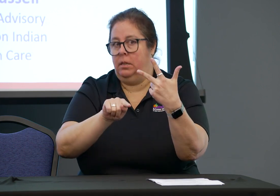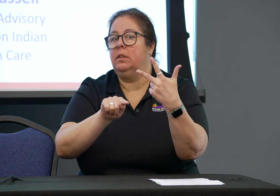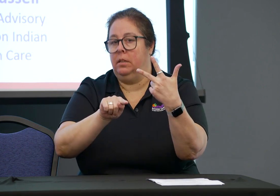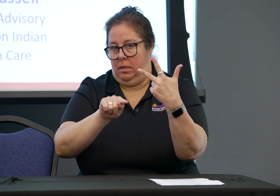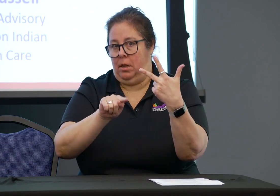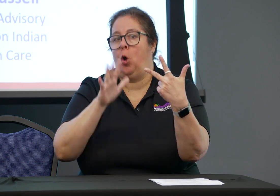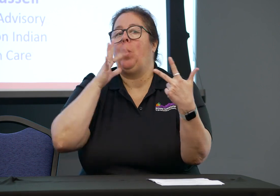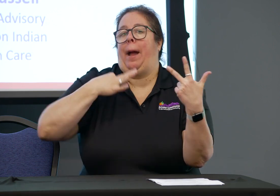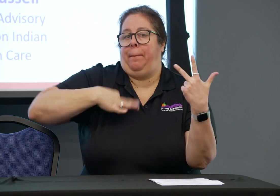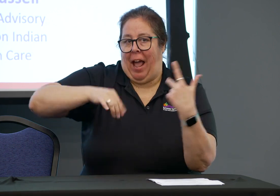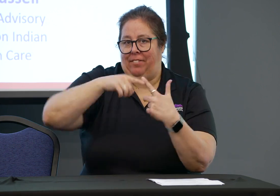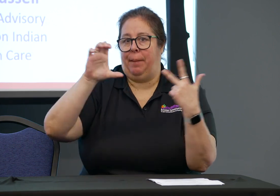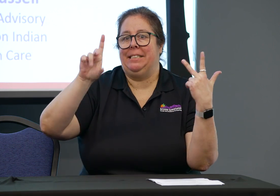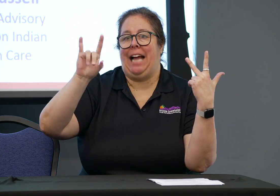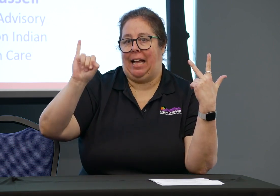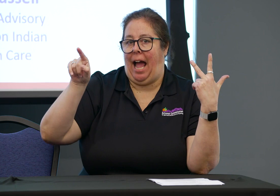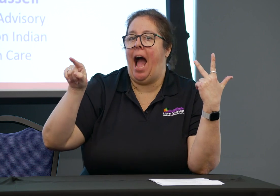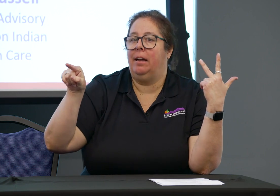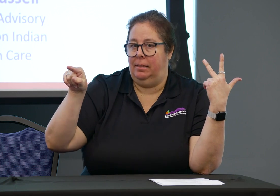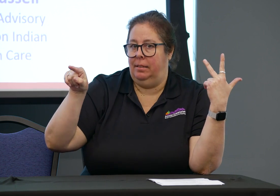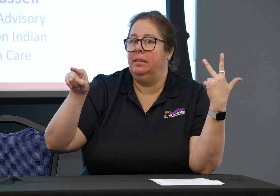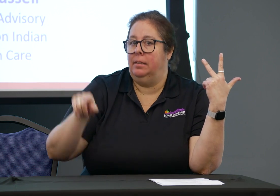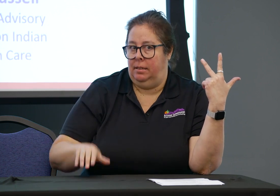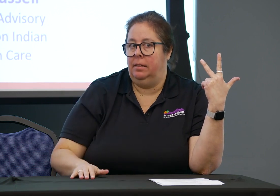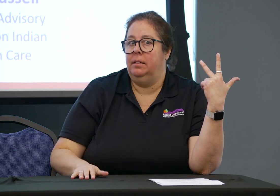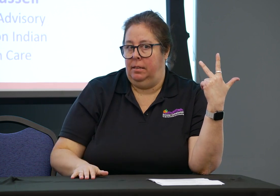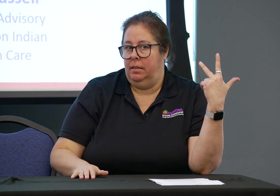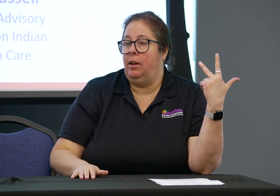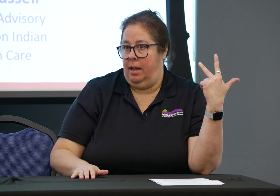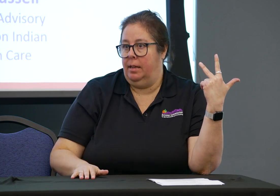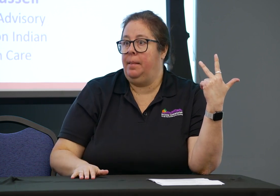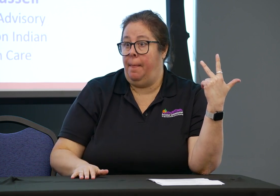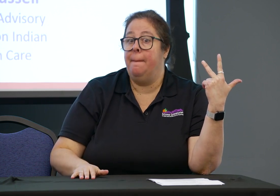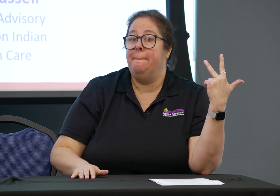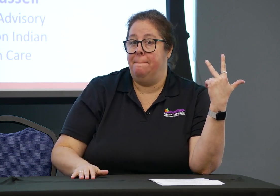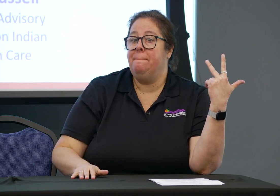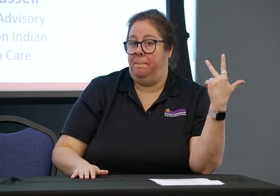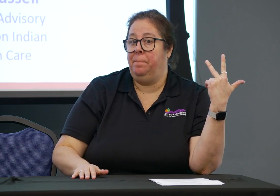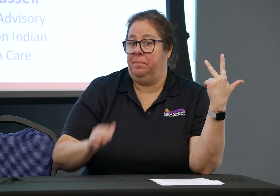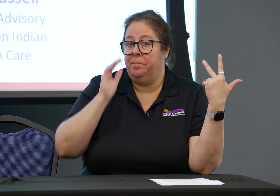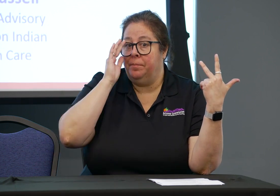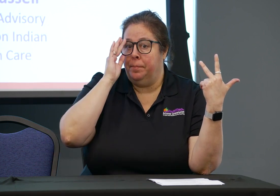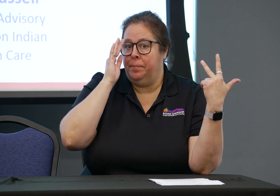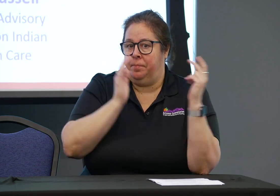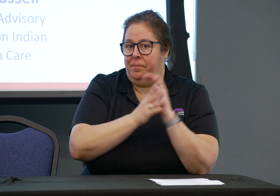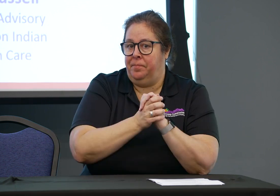Even if a child doesn't have that language deprivation, they could also have additional disabilities.